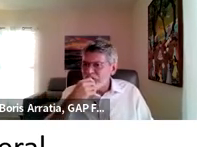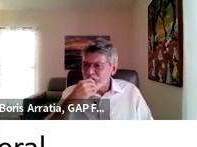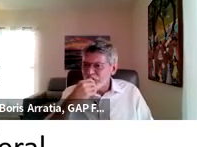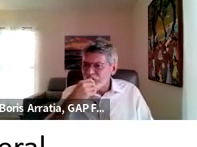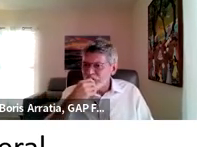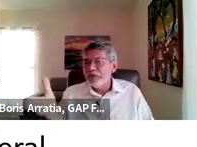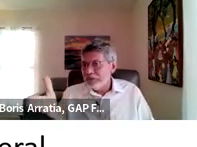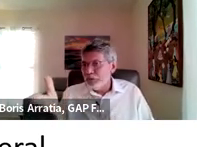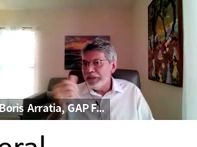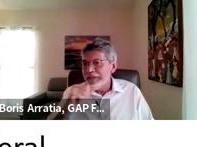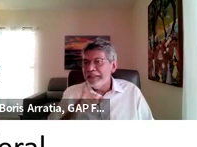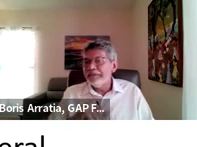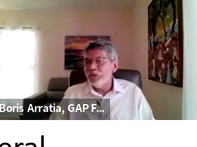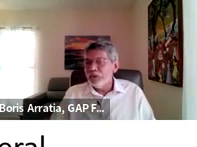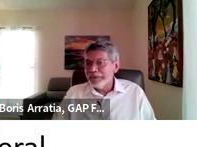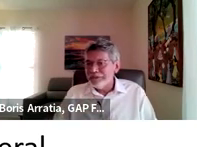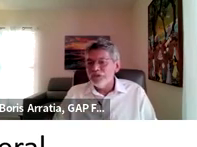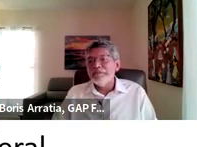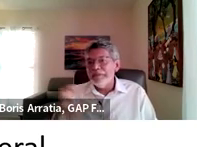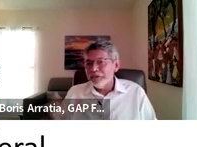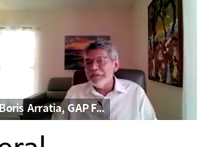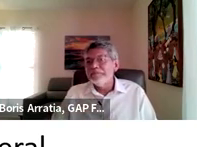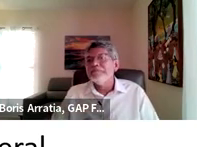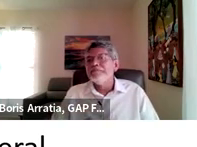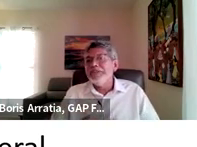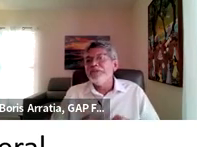But you being in the IT world, this is just an investment piece.